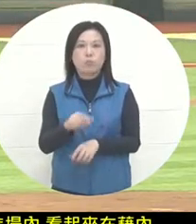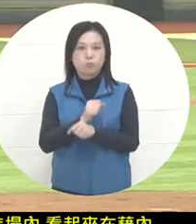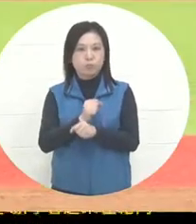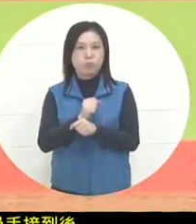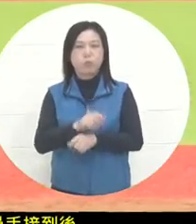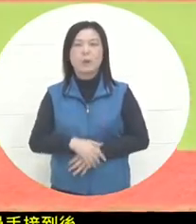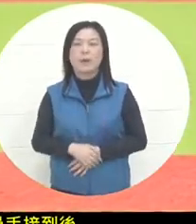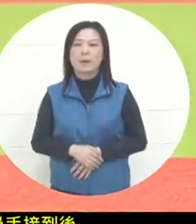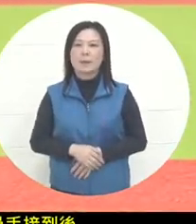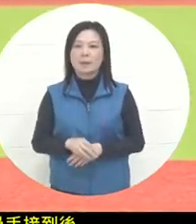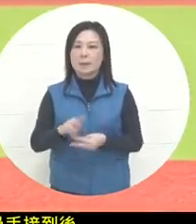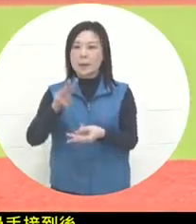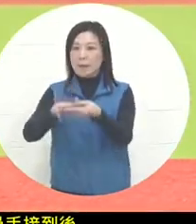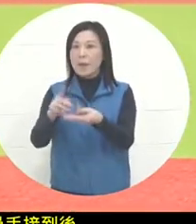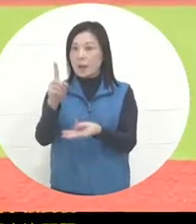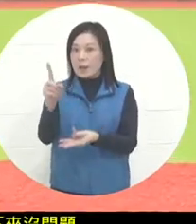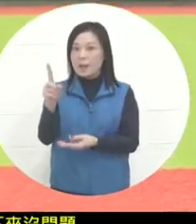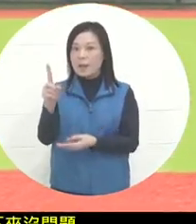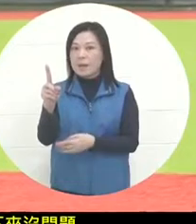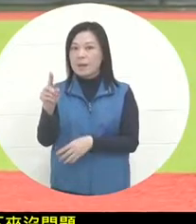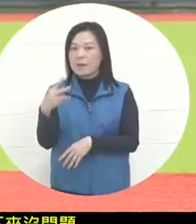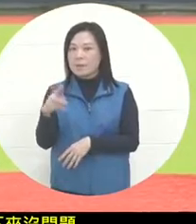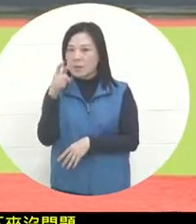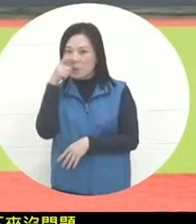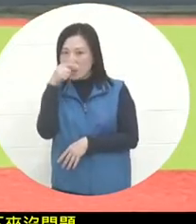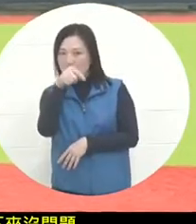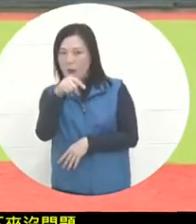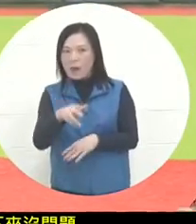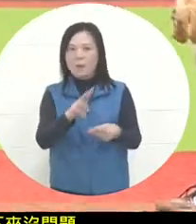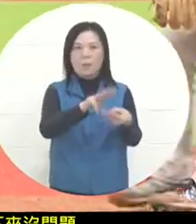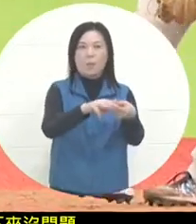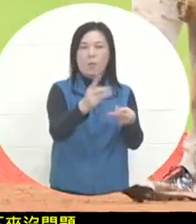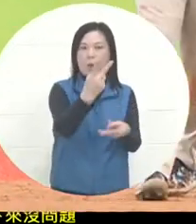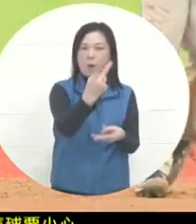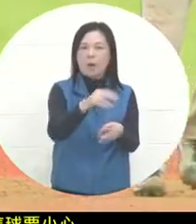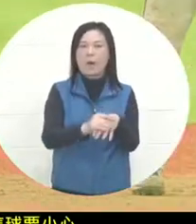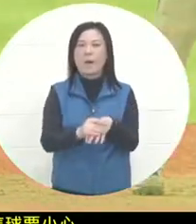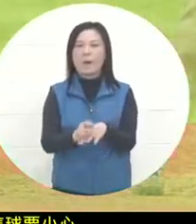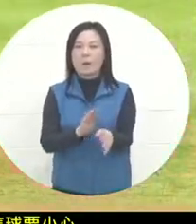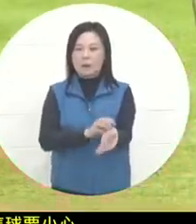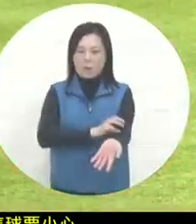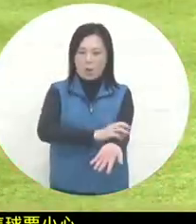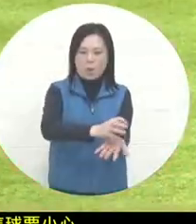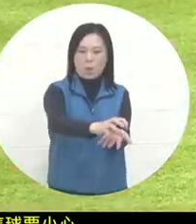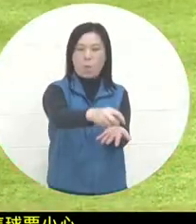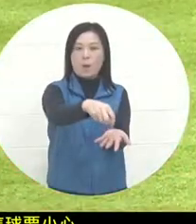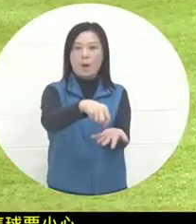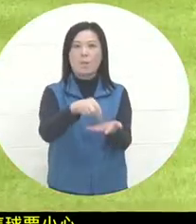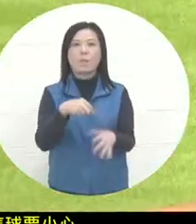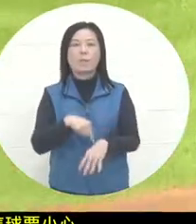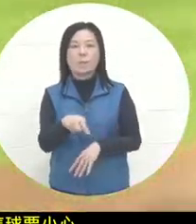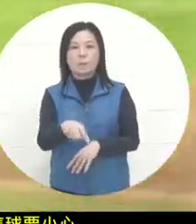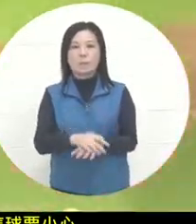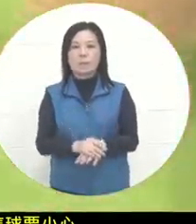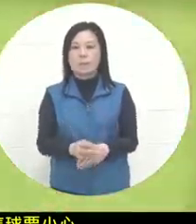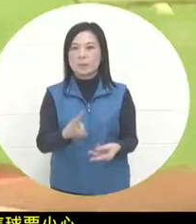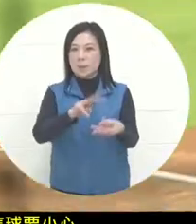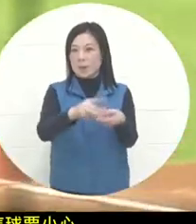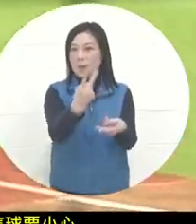needs to be careful with the ball. Look at the second base again . It's a ground ball on the left half of the ball in front of the third baseman. So the second base runner made a correct judgment.